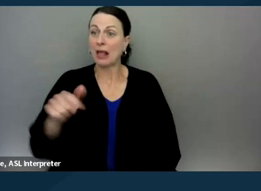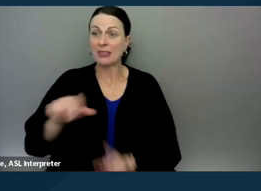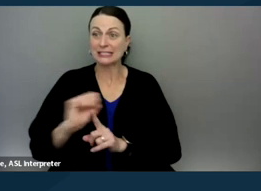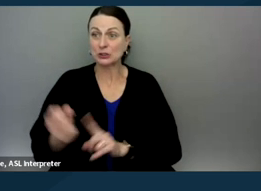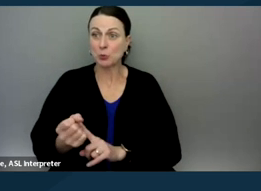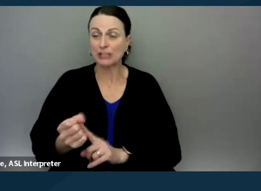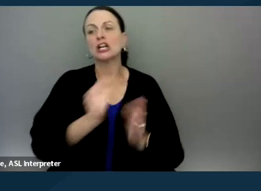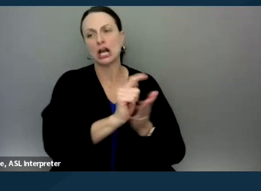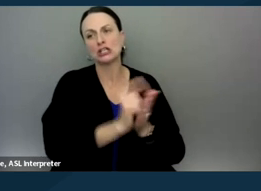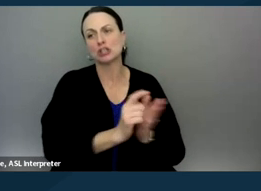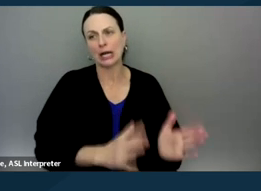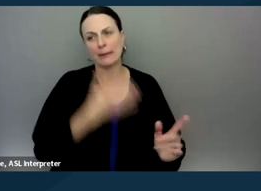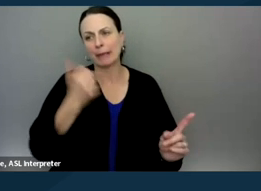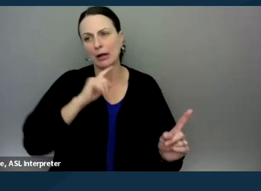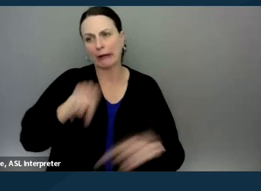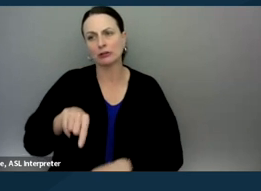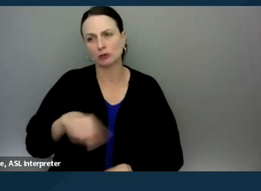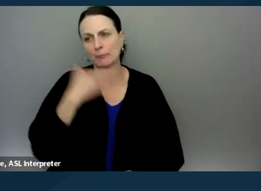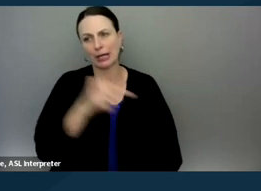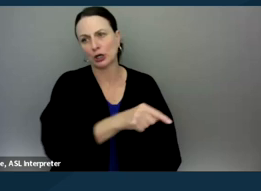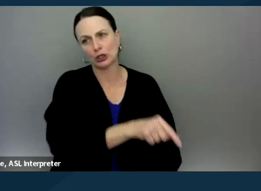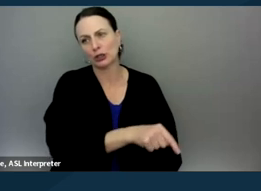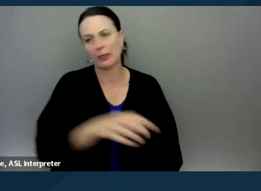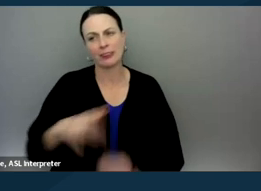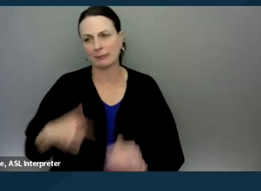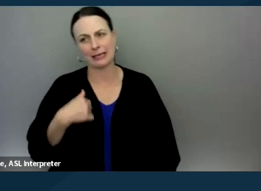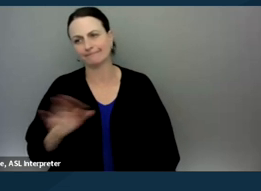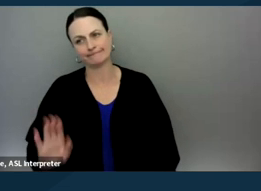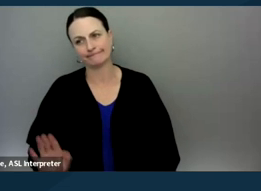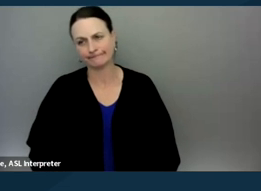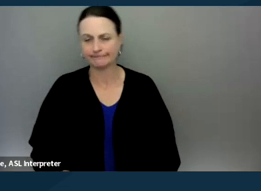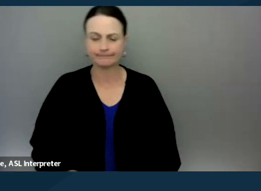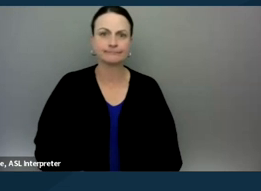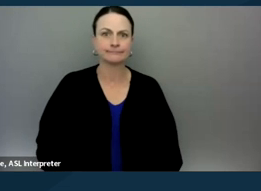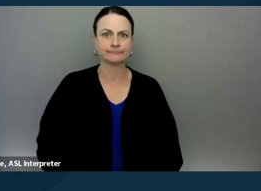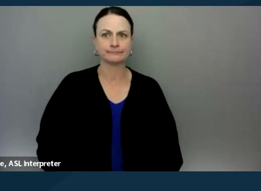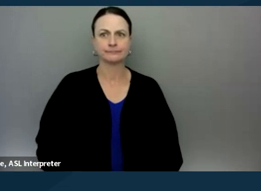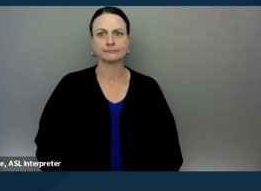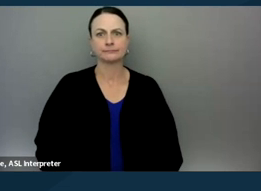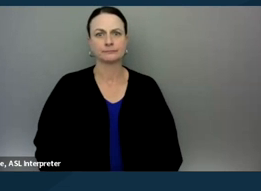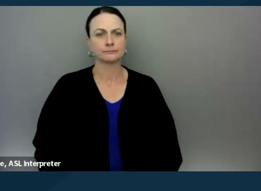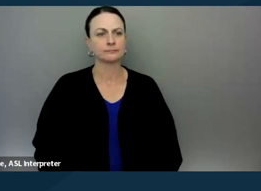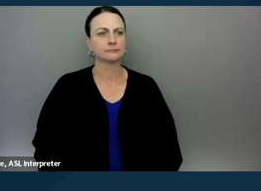is better suited to answer this question than I am." We wanna talk a little bit about